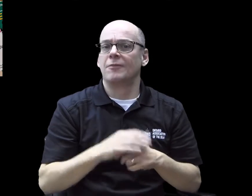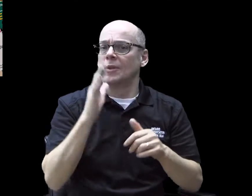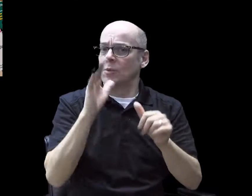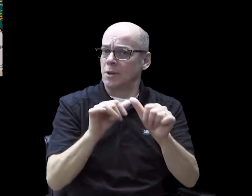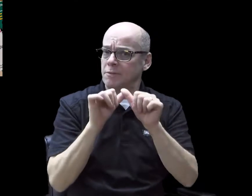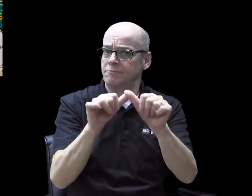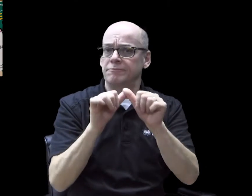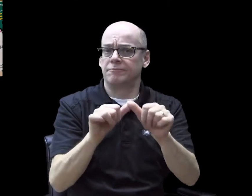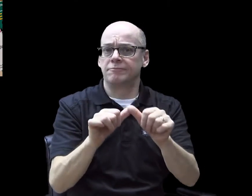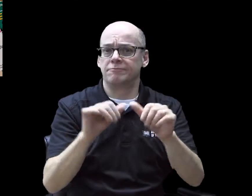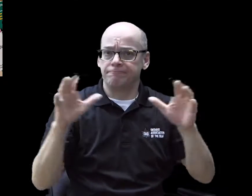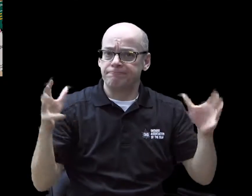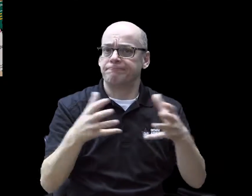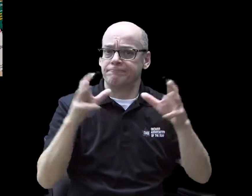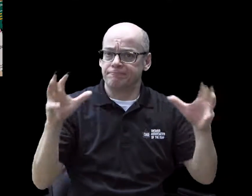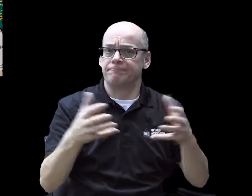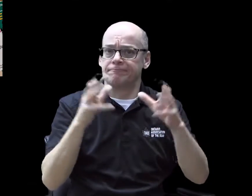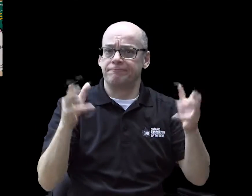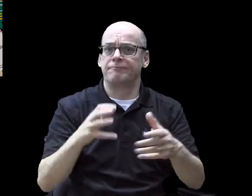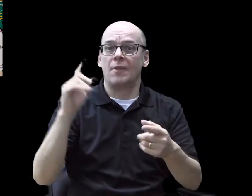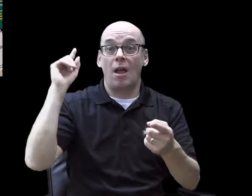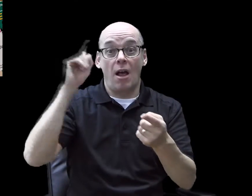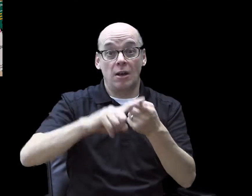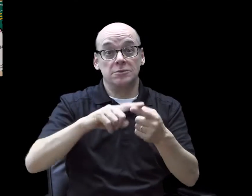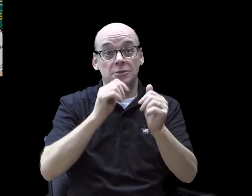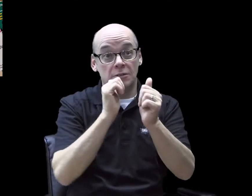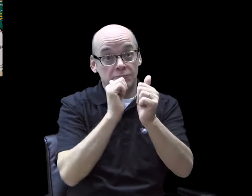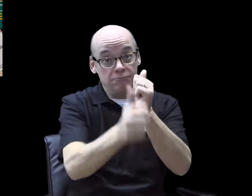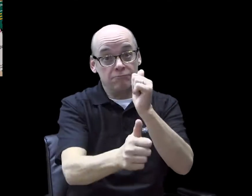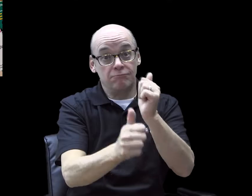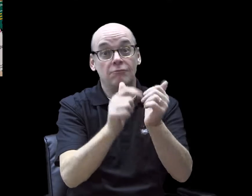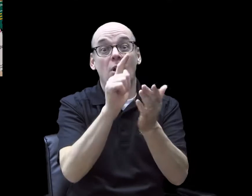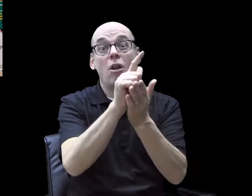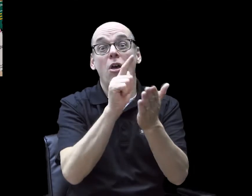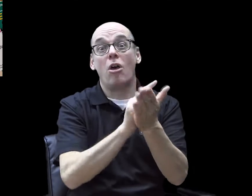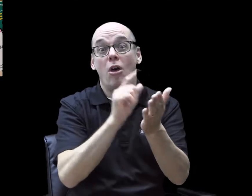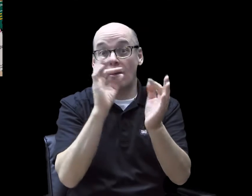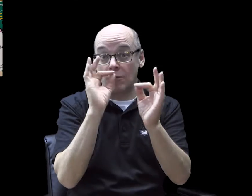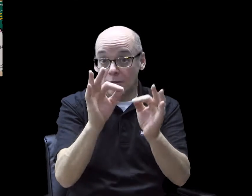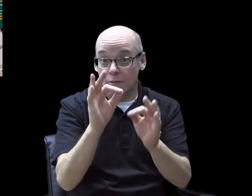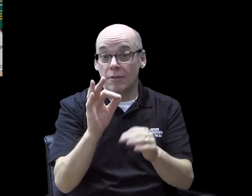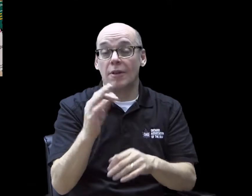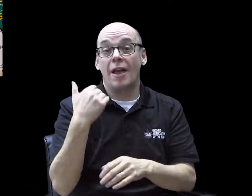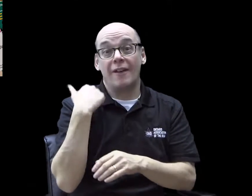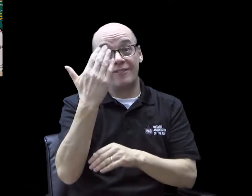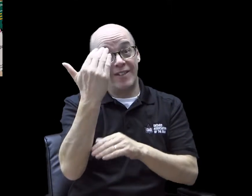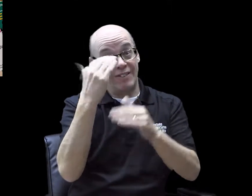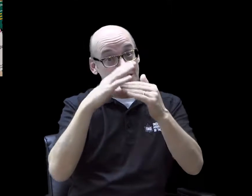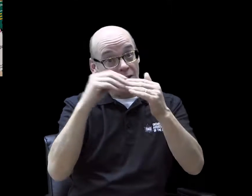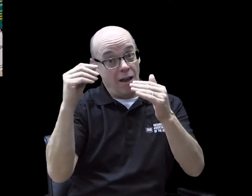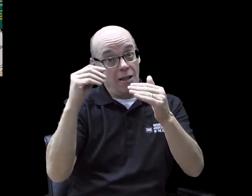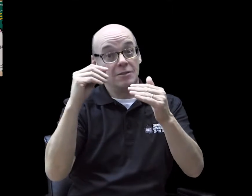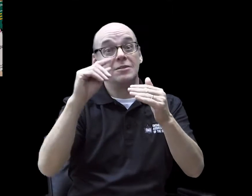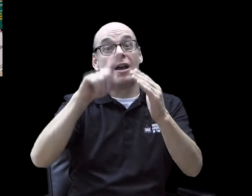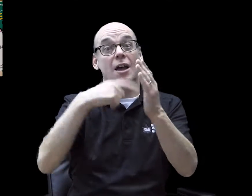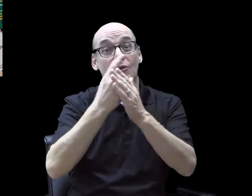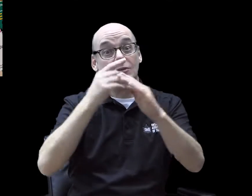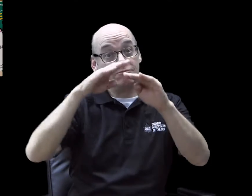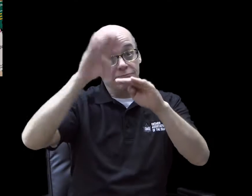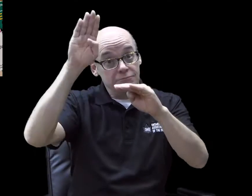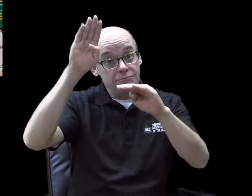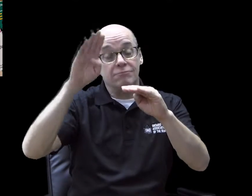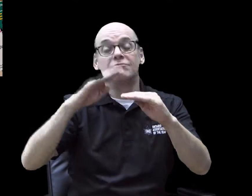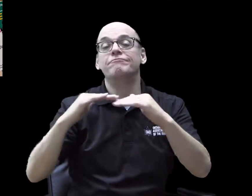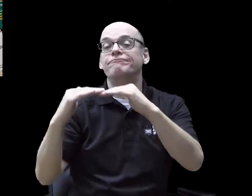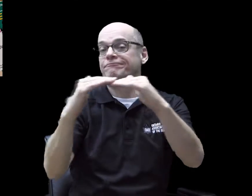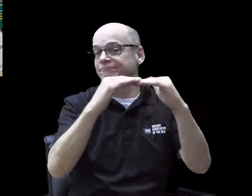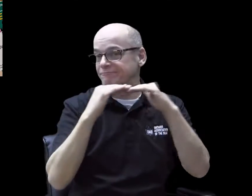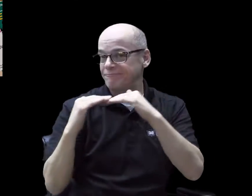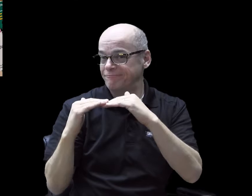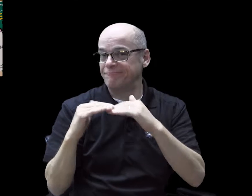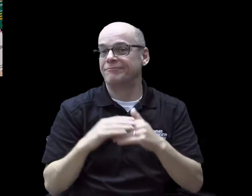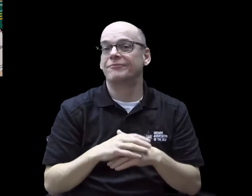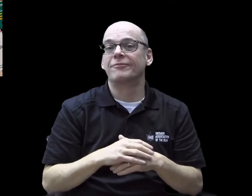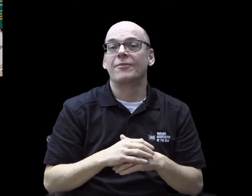We will keep mobilizing until every worker in Ontario has $15 and fairness.